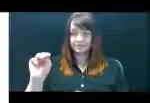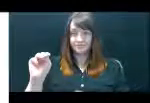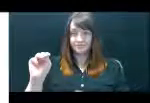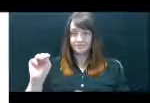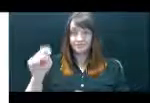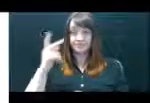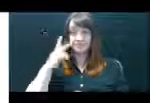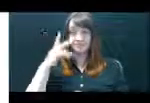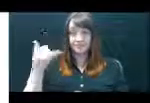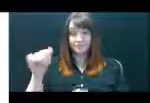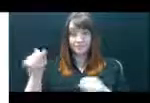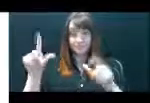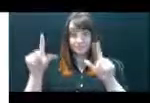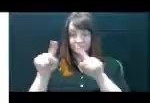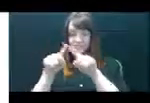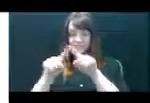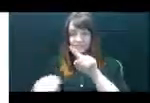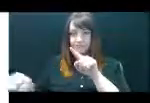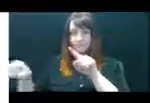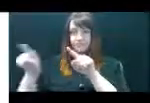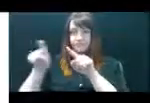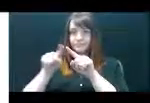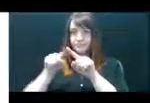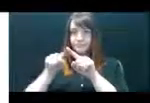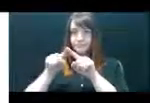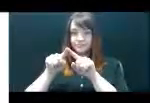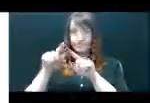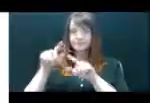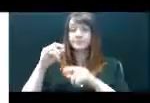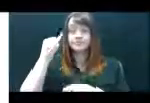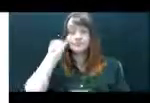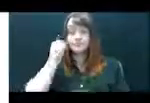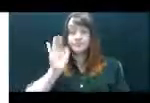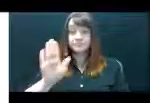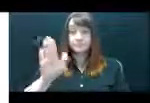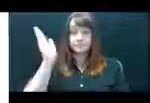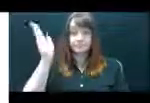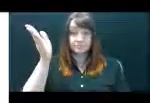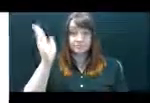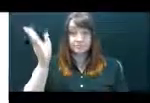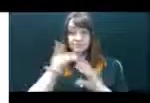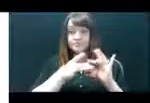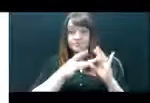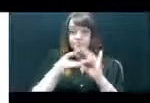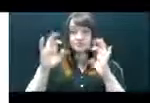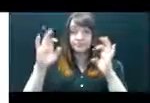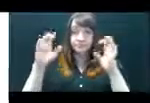bottom right hand corner. If your presentation will cover a topic in this area, press the